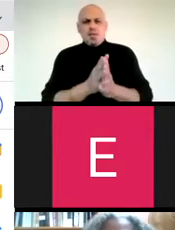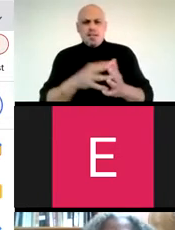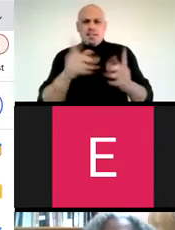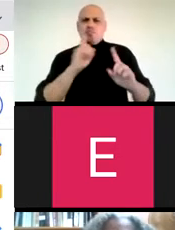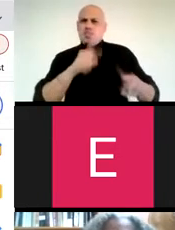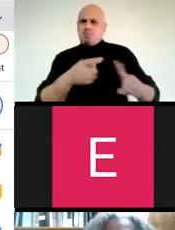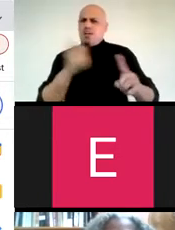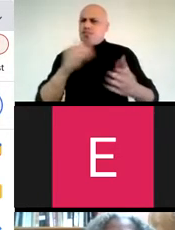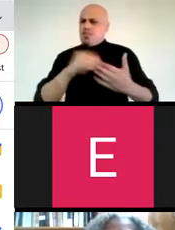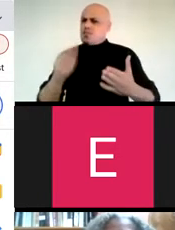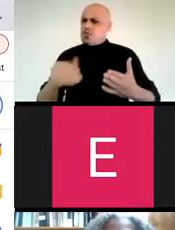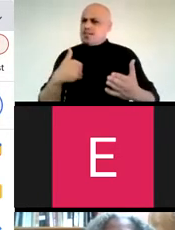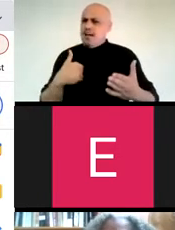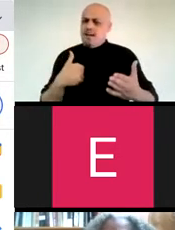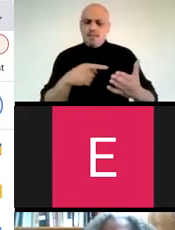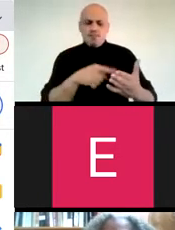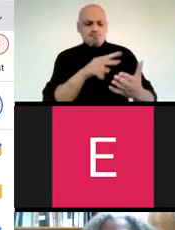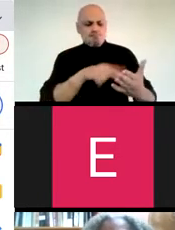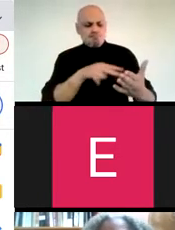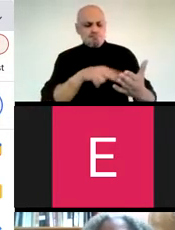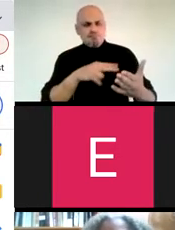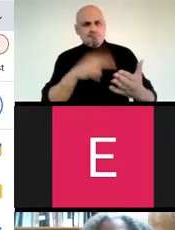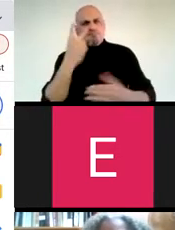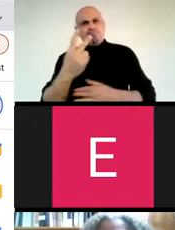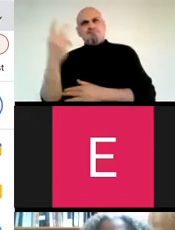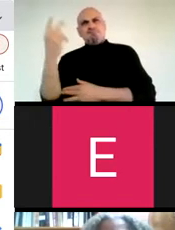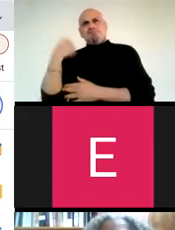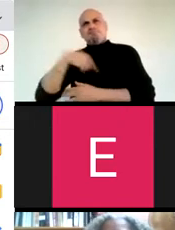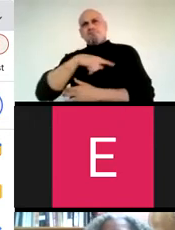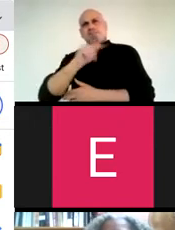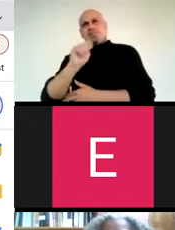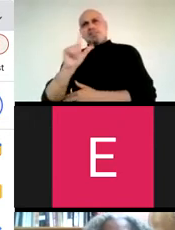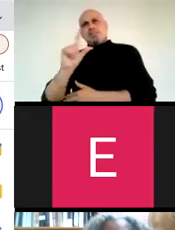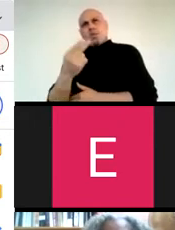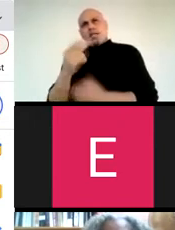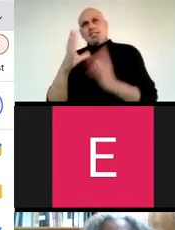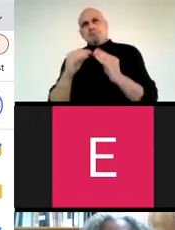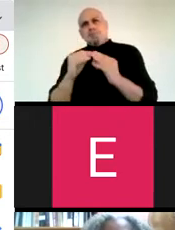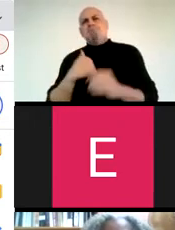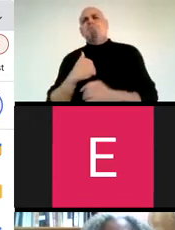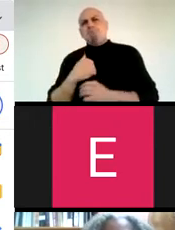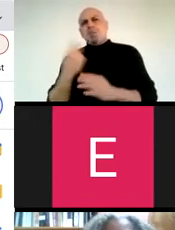So, armed with these responses from students and reflecting on our TLH meeting